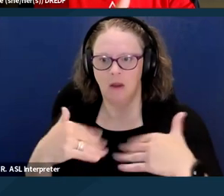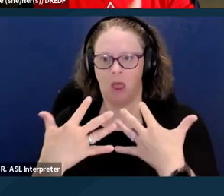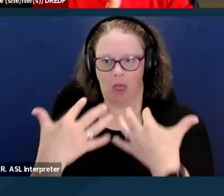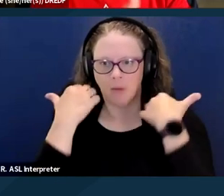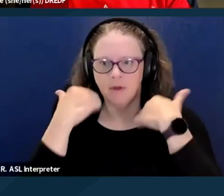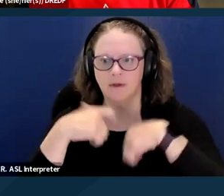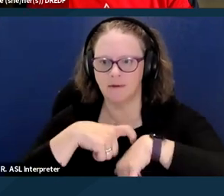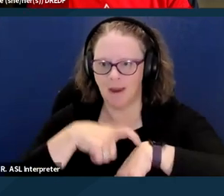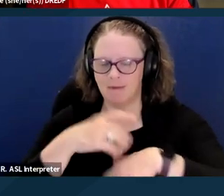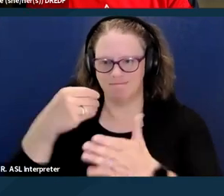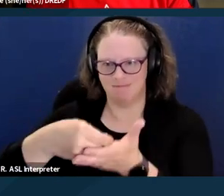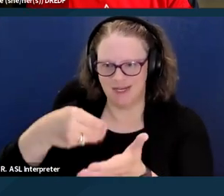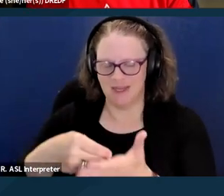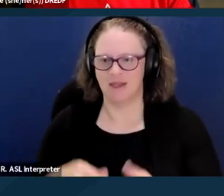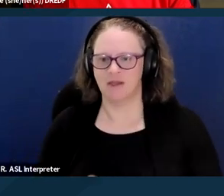to try to bridge that a little bit.